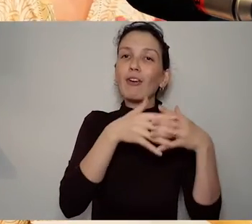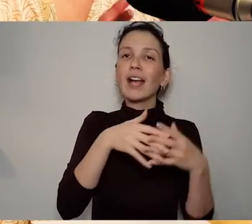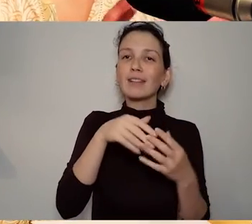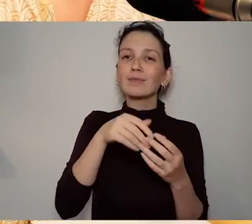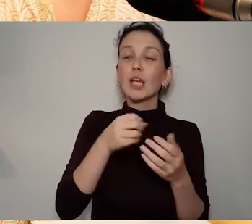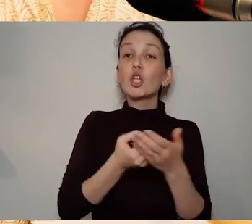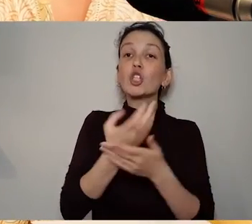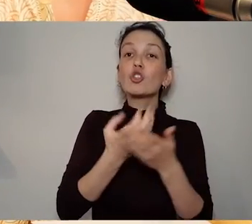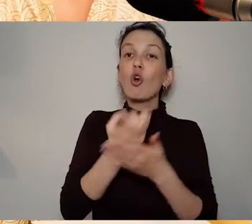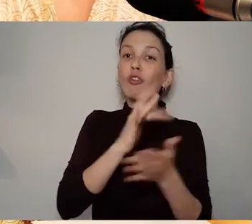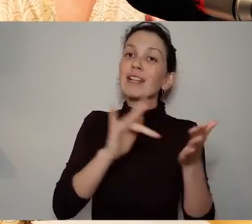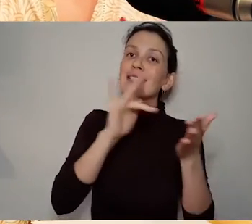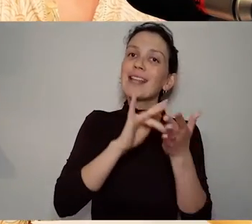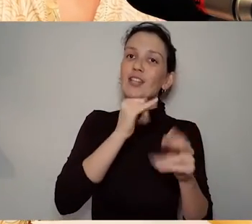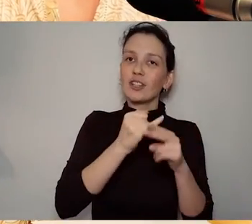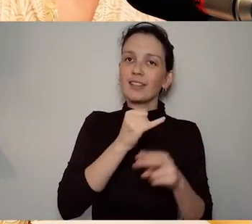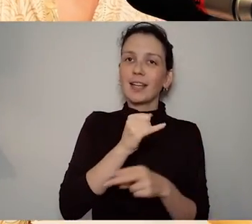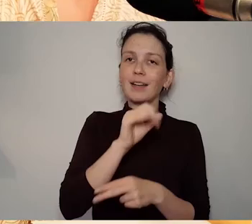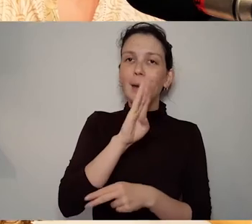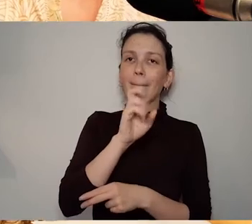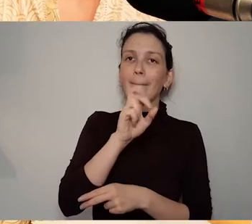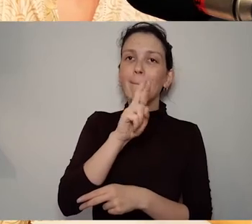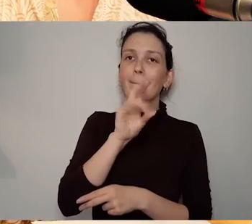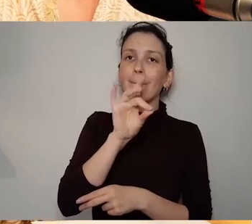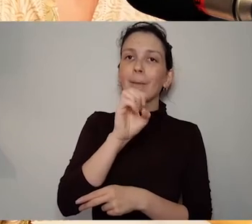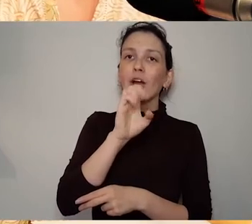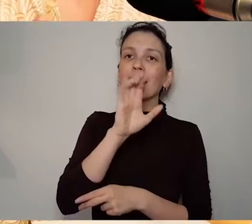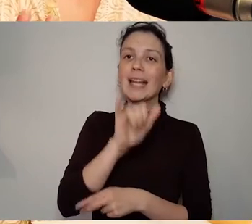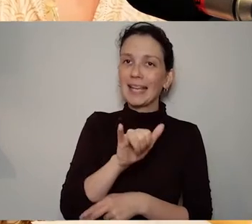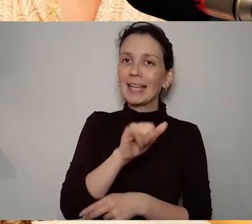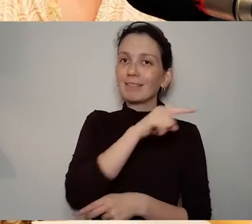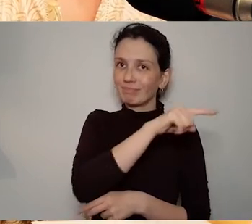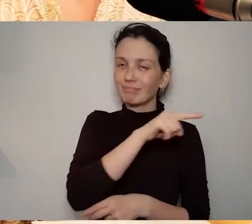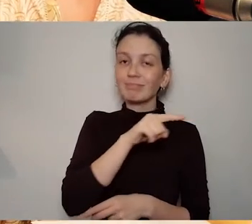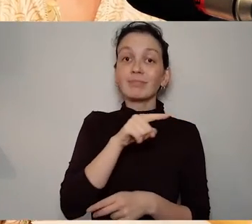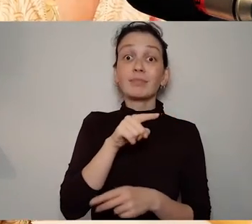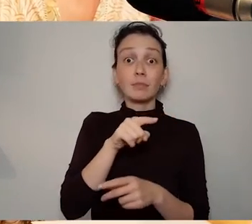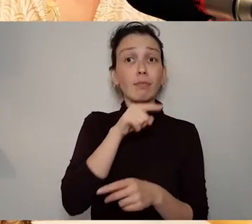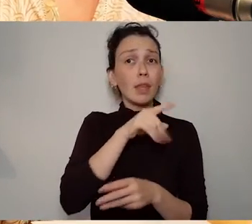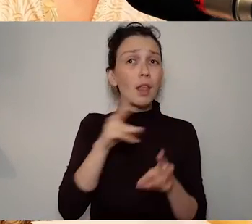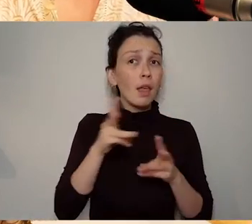especially since the kind of 80s and 90s on pioneering this model, which they call